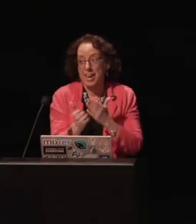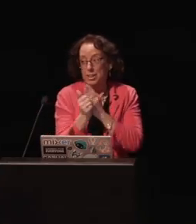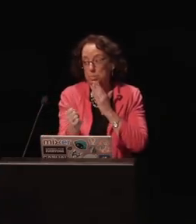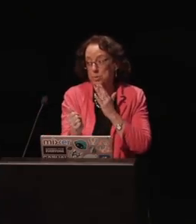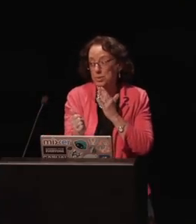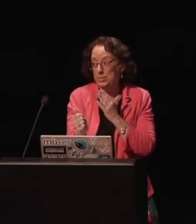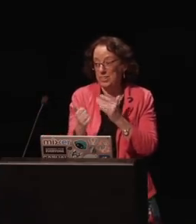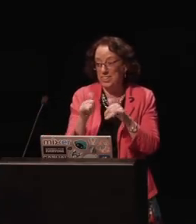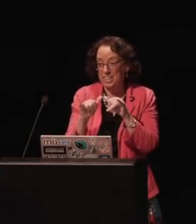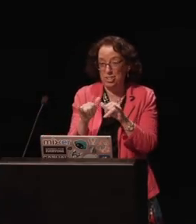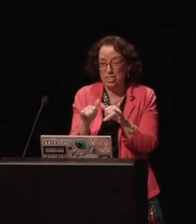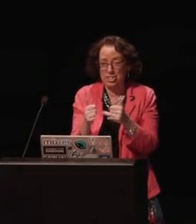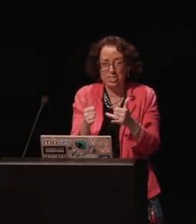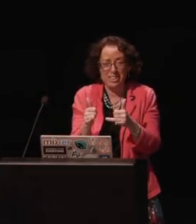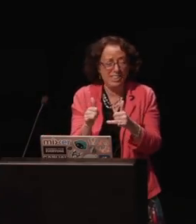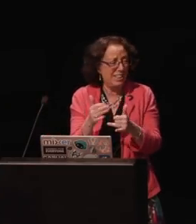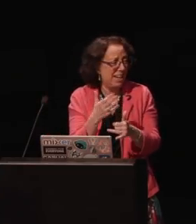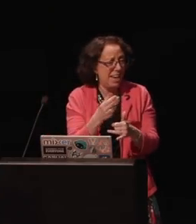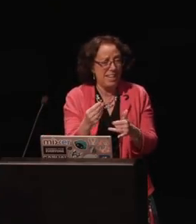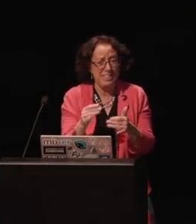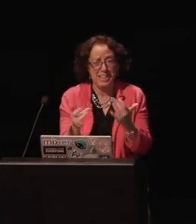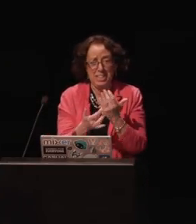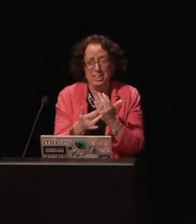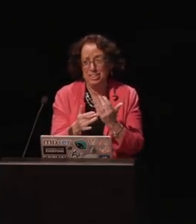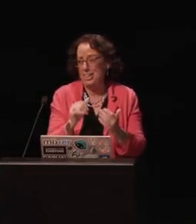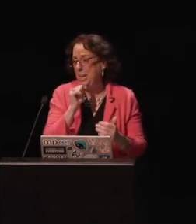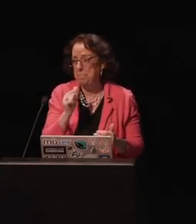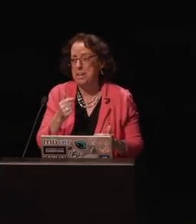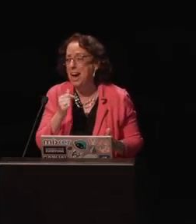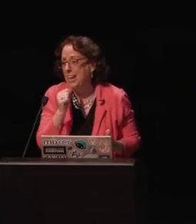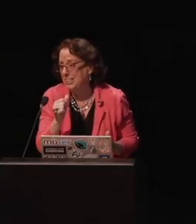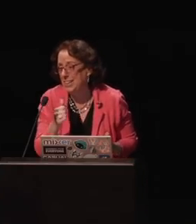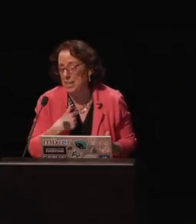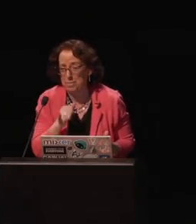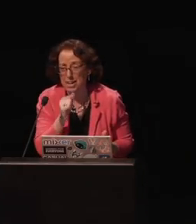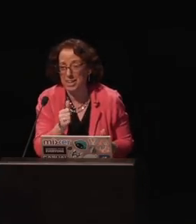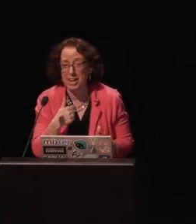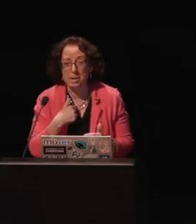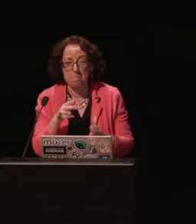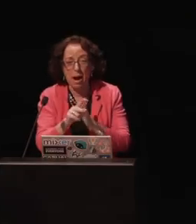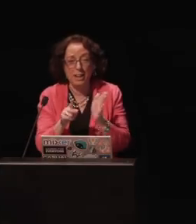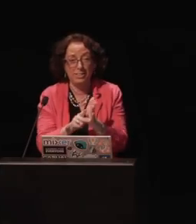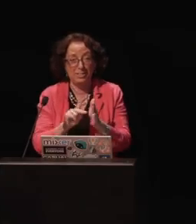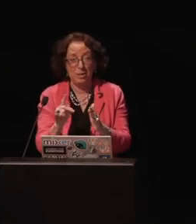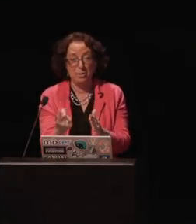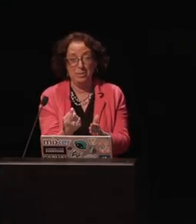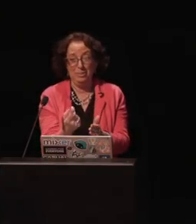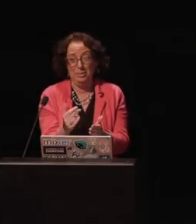experts on engineering and technology and I'm not. I'm policy only.